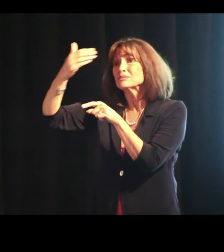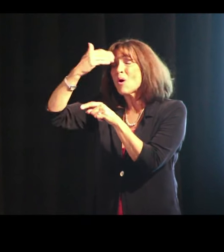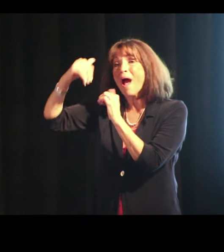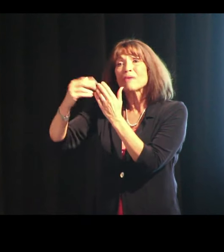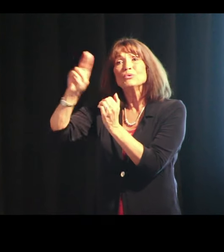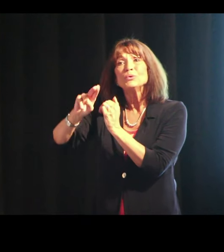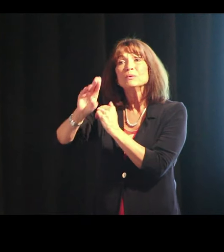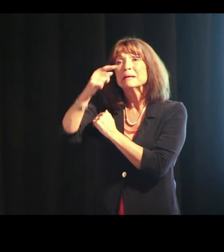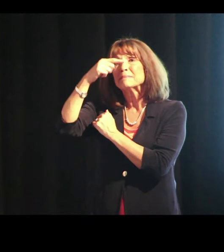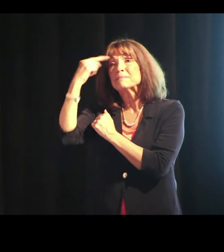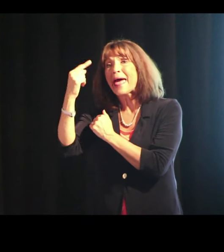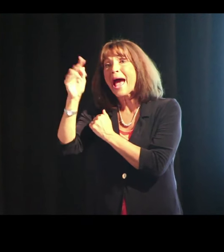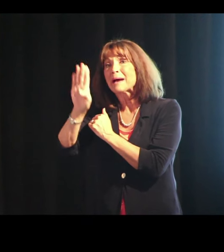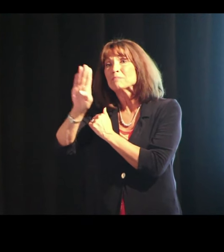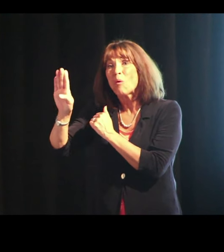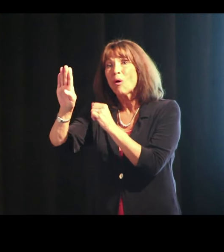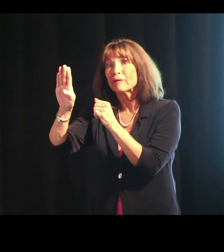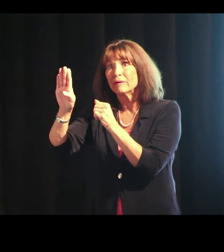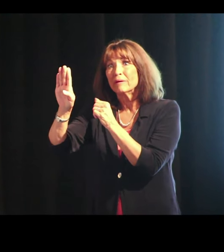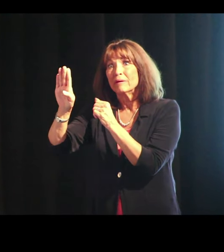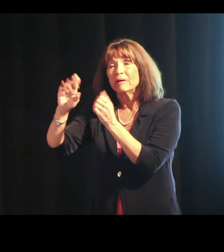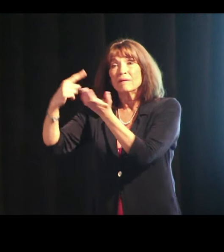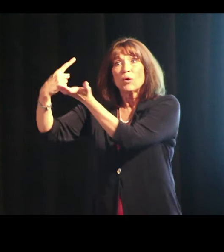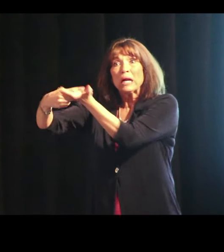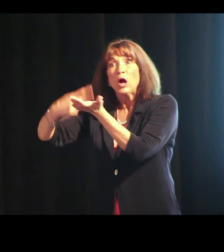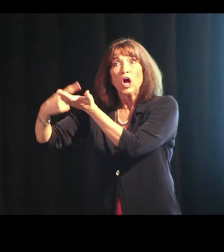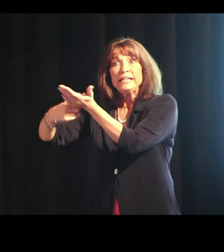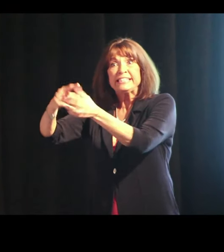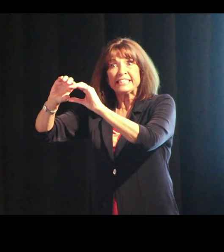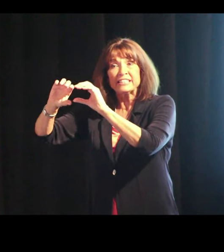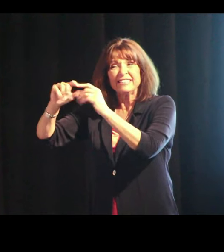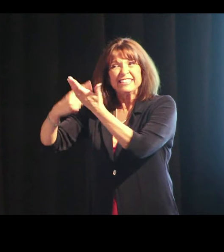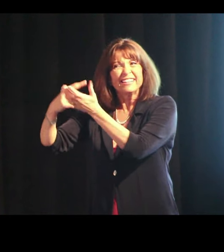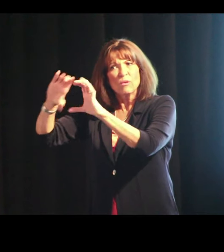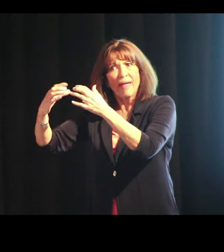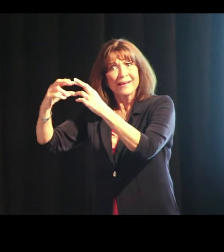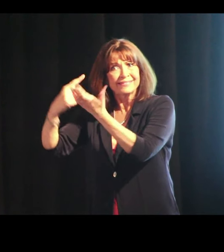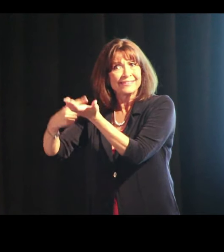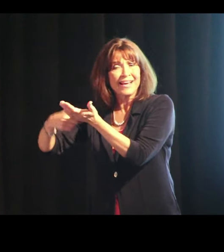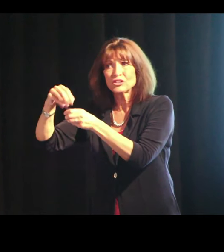And they need to know how to use the Blackboard for discussions in classes –